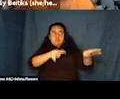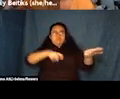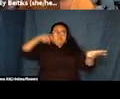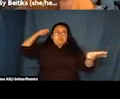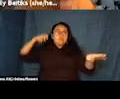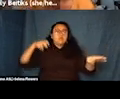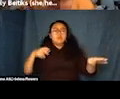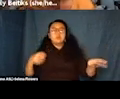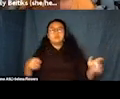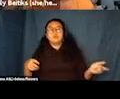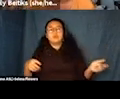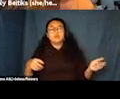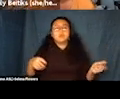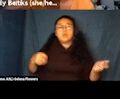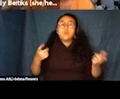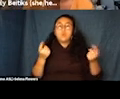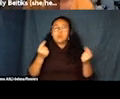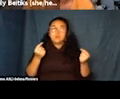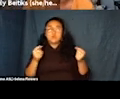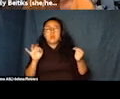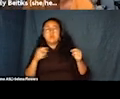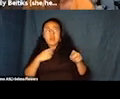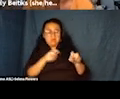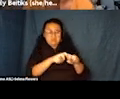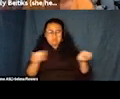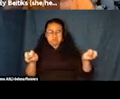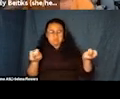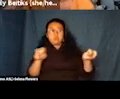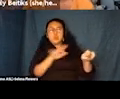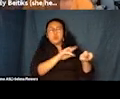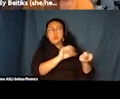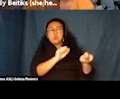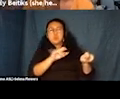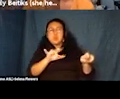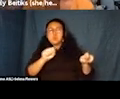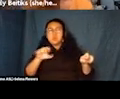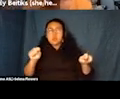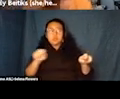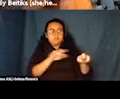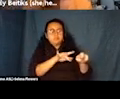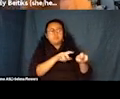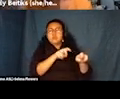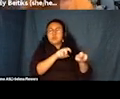come and if they have a vision impairment, they can be right up in front. But if they don't have a vision impairment and they